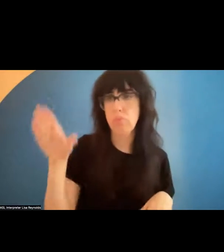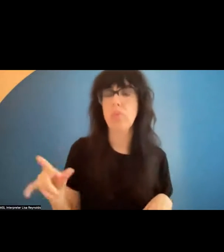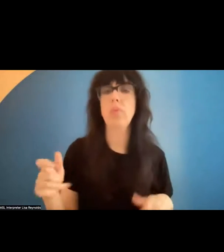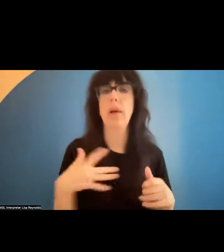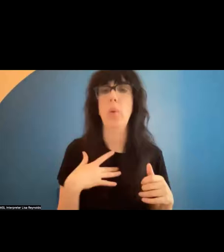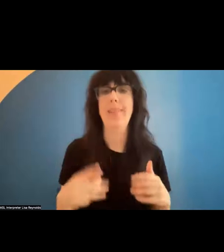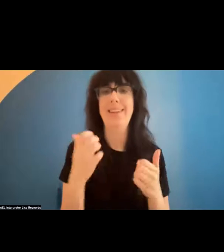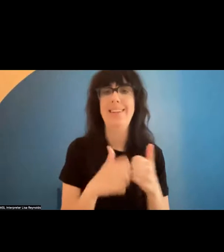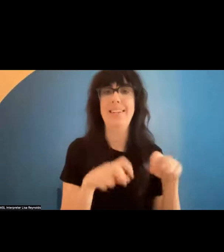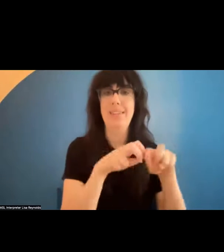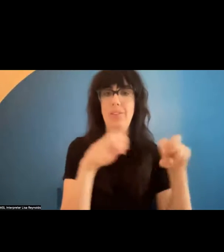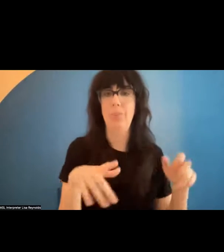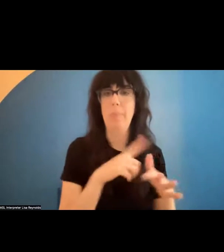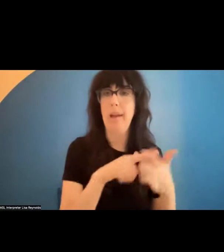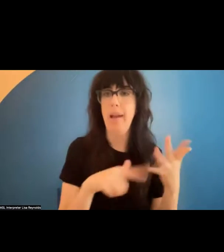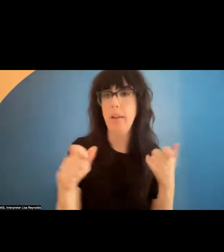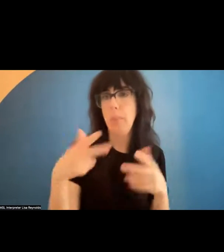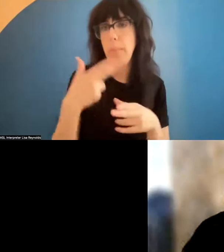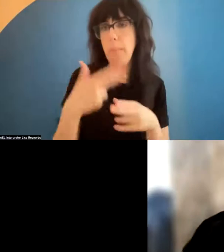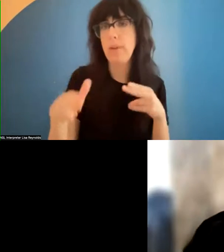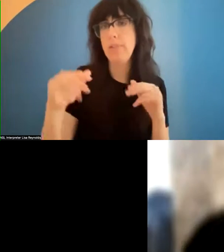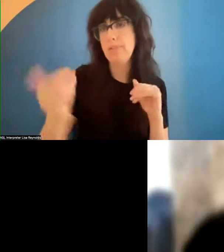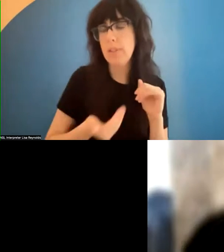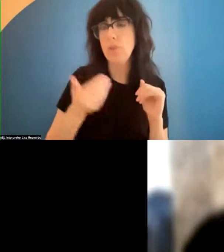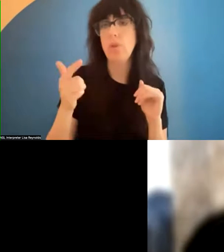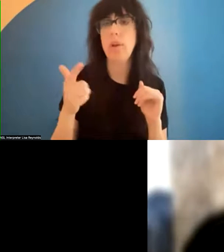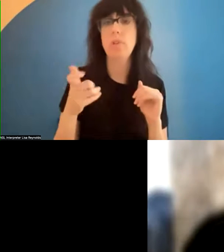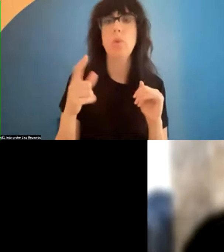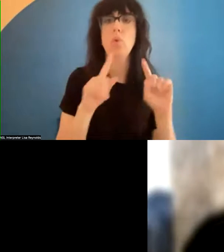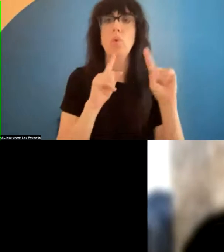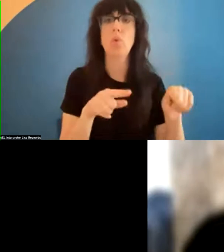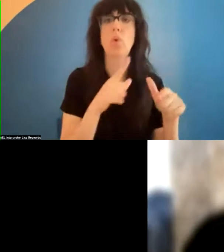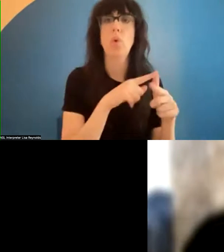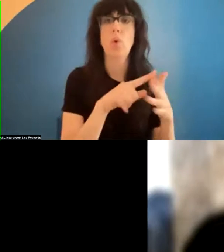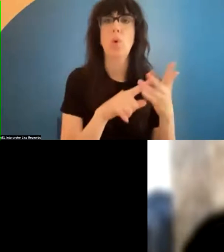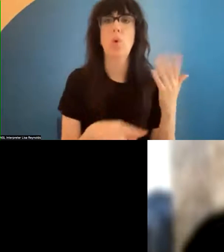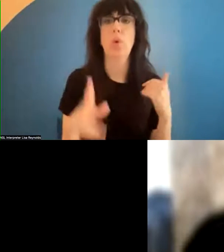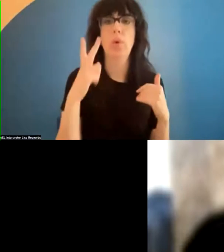to give us a brief introduction and we'll go in the order that we're on the title slide.